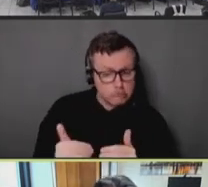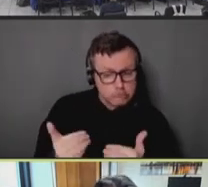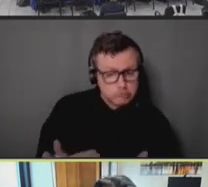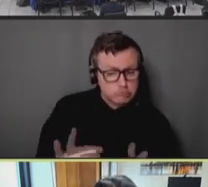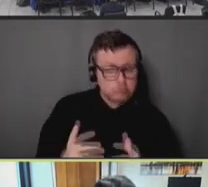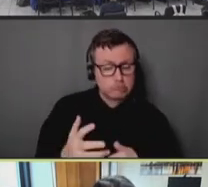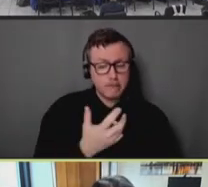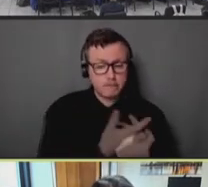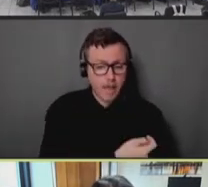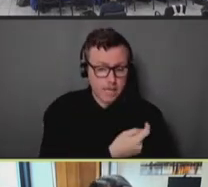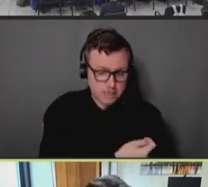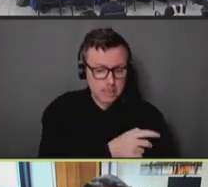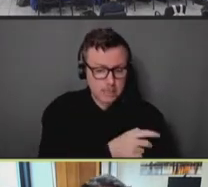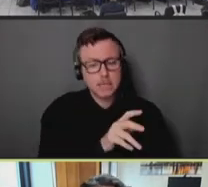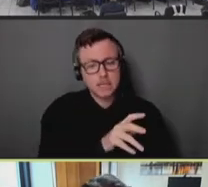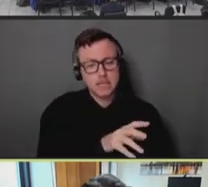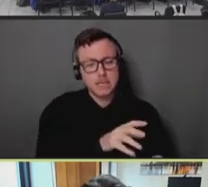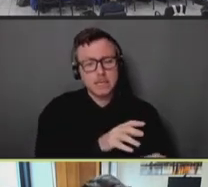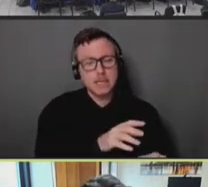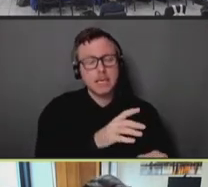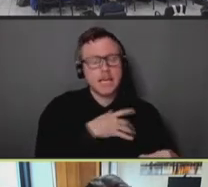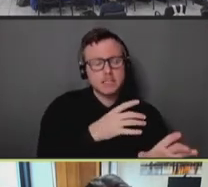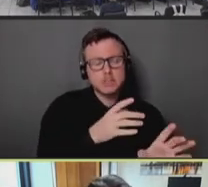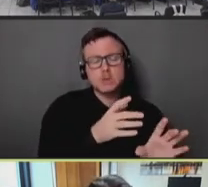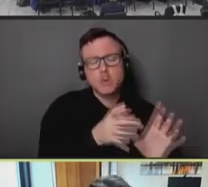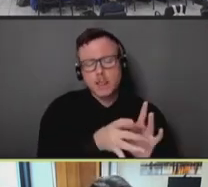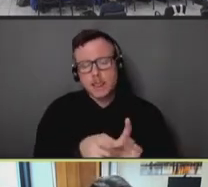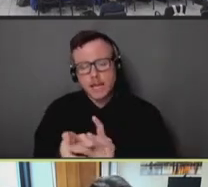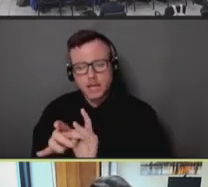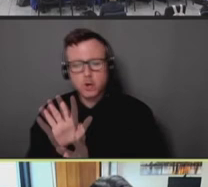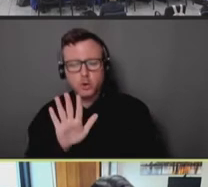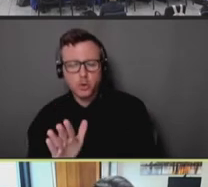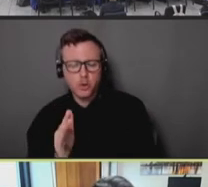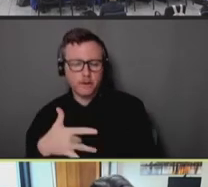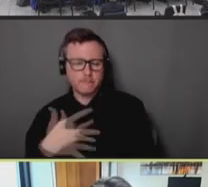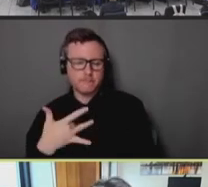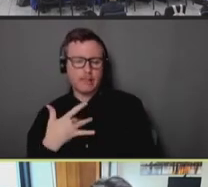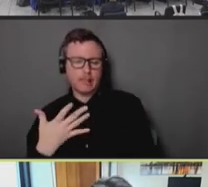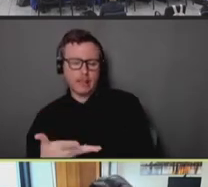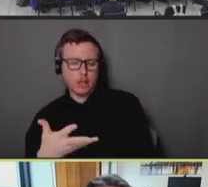proportional, or highly correlated with their sense of risk. Their sense of individual risk,